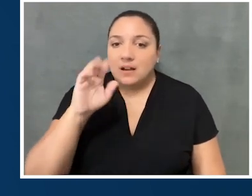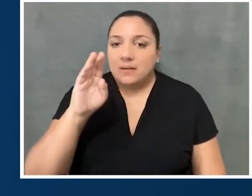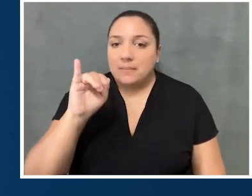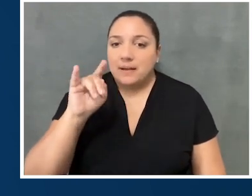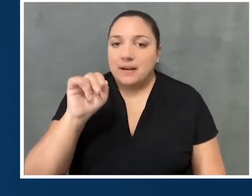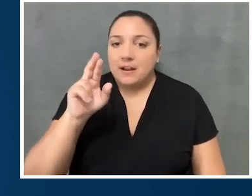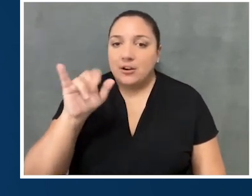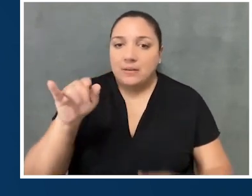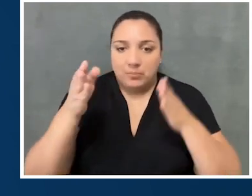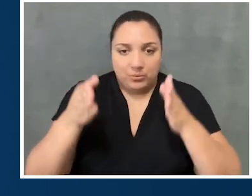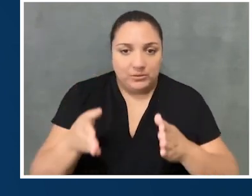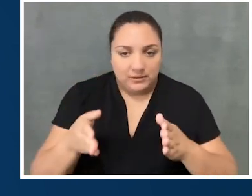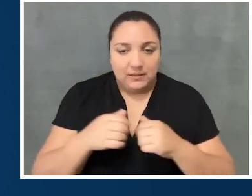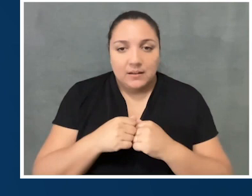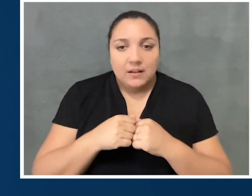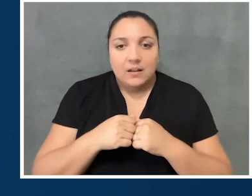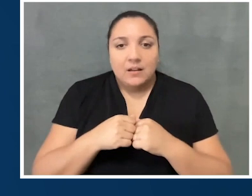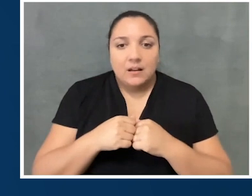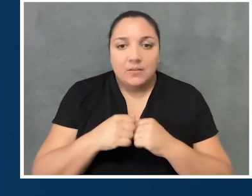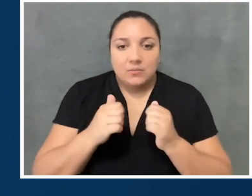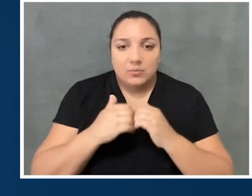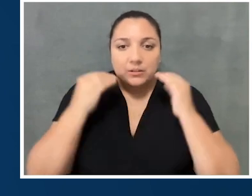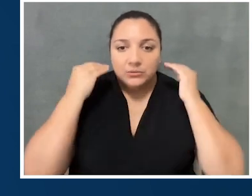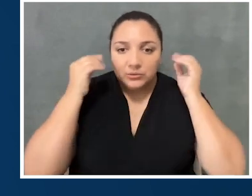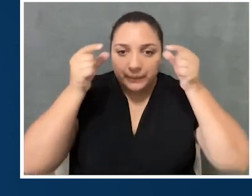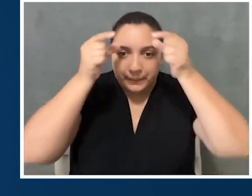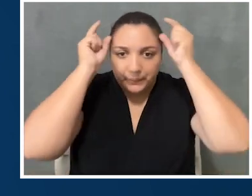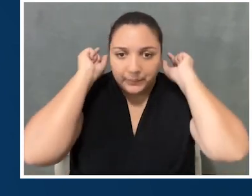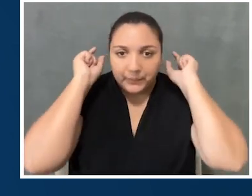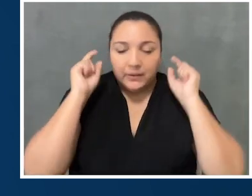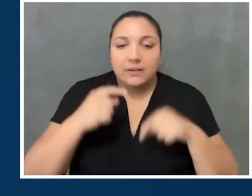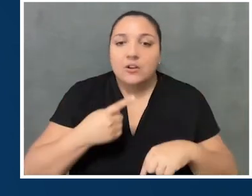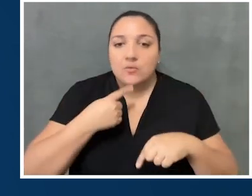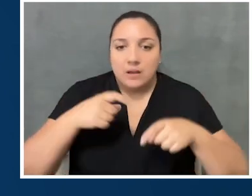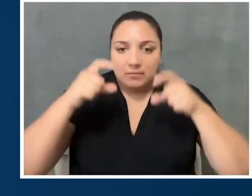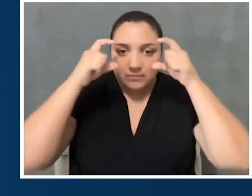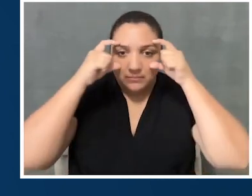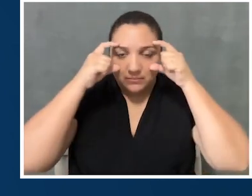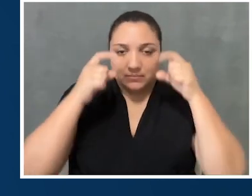with short, dark-colored hair. I have red-framed glasses on,